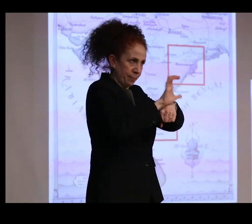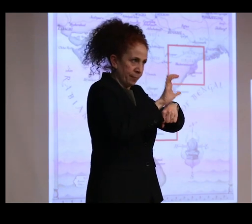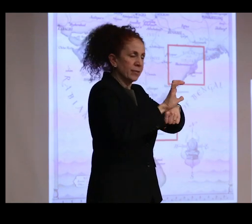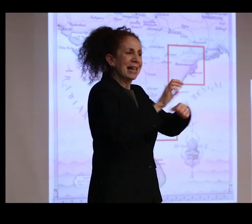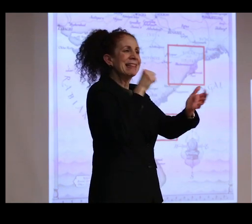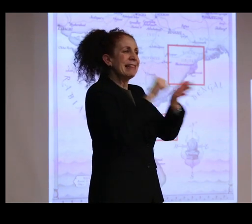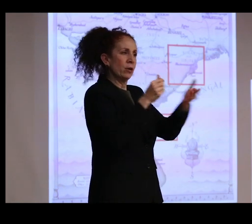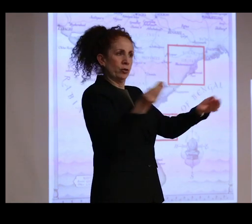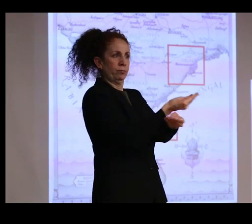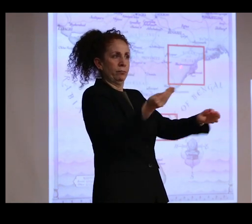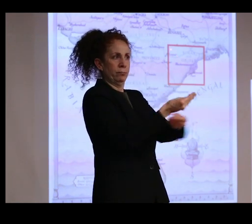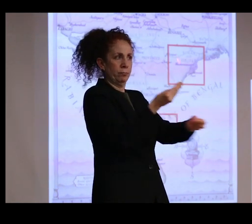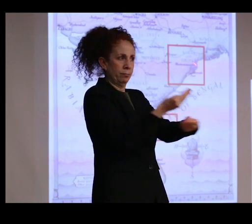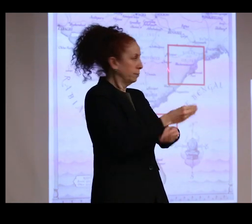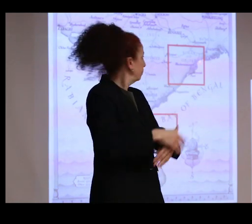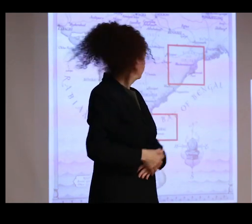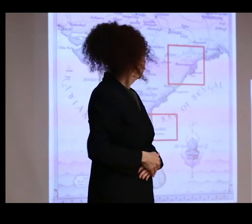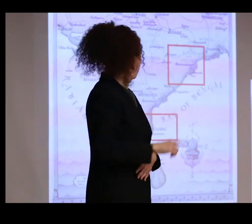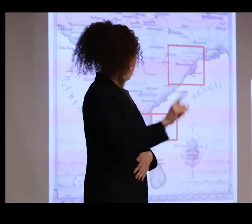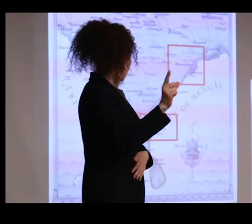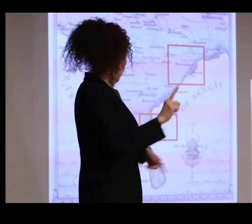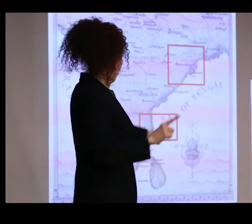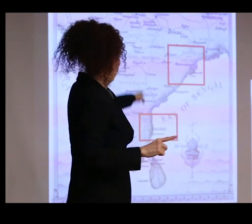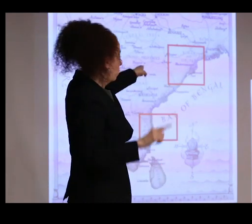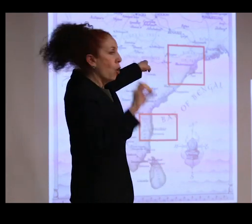And you can see Odisha is up here.